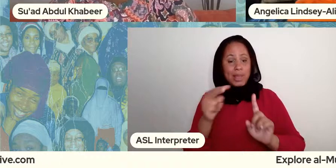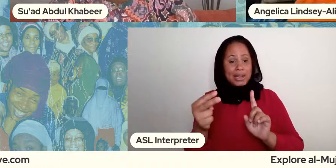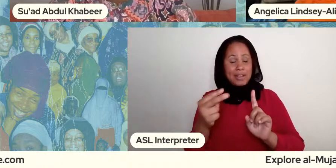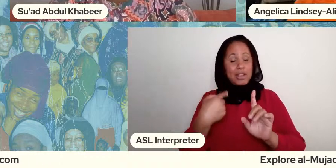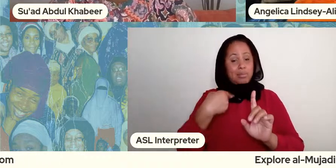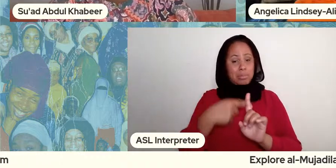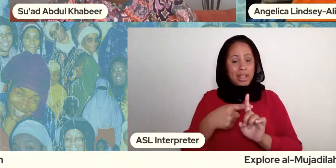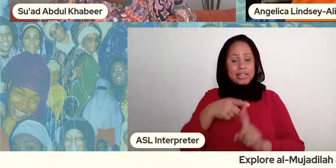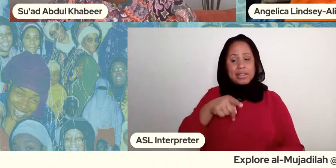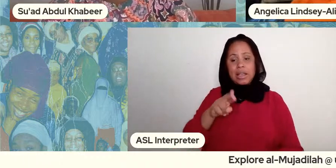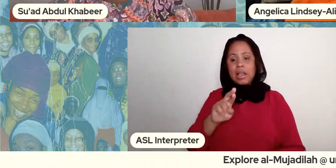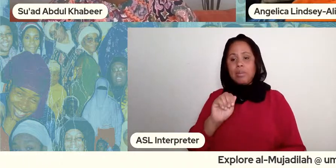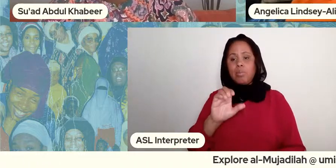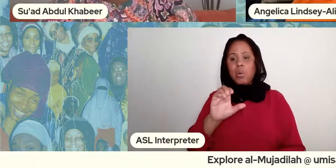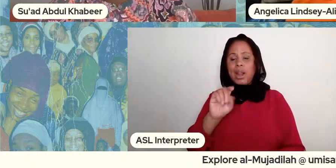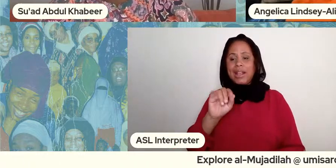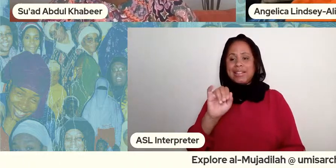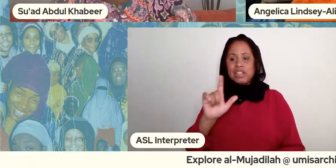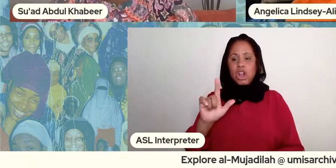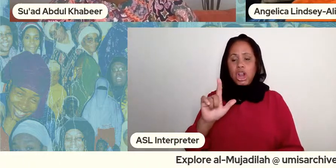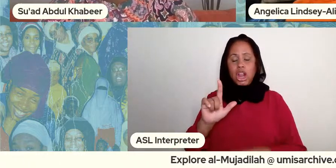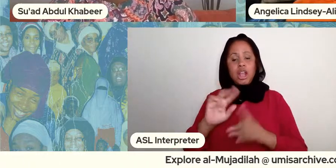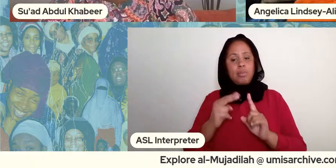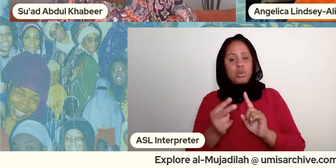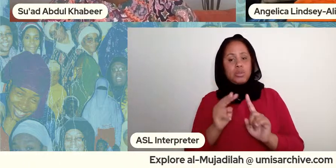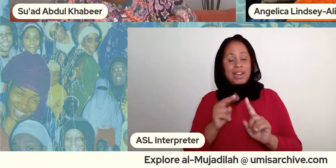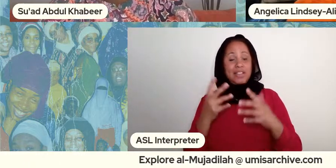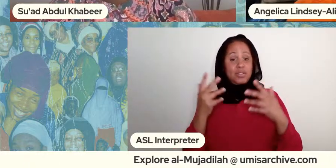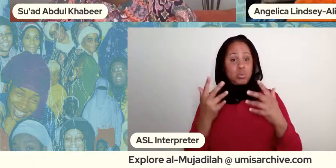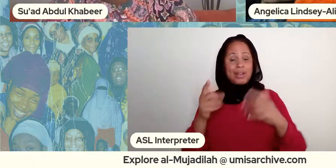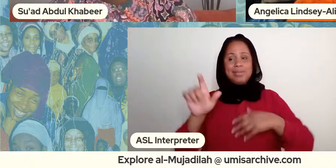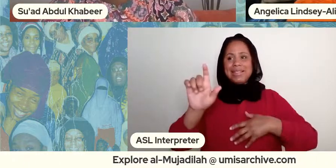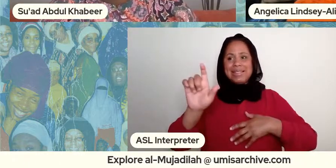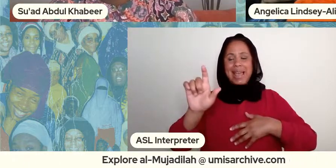living religion it's a deen it's not even just a religion it's a way of life and so when she's